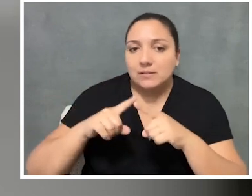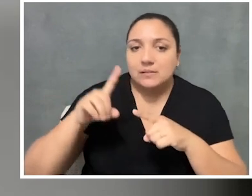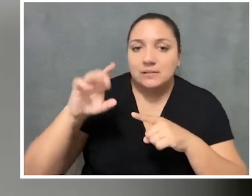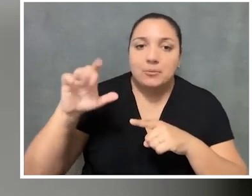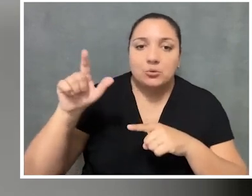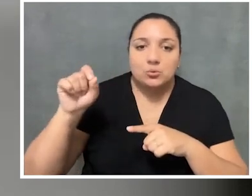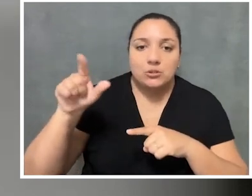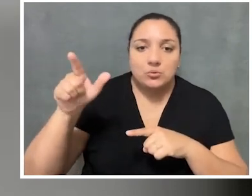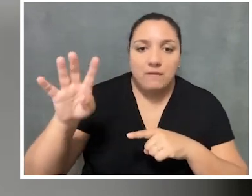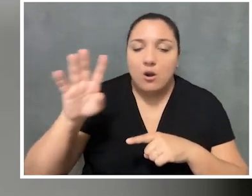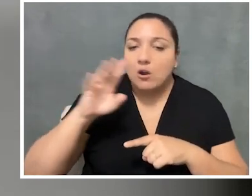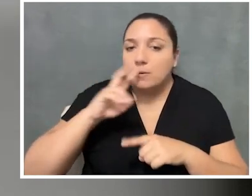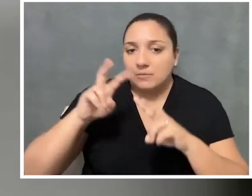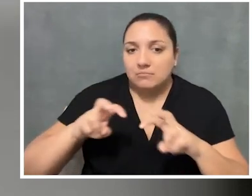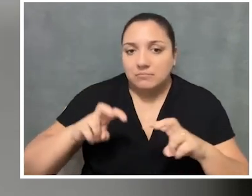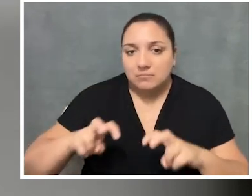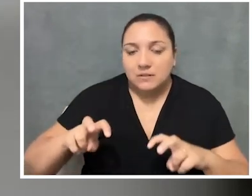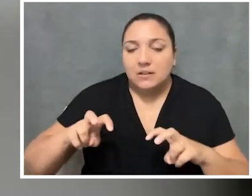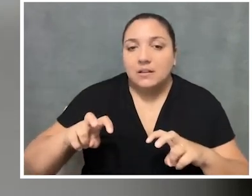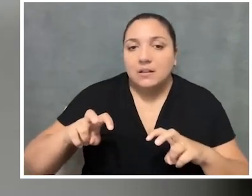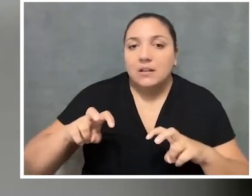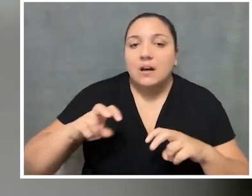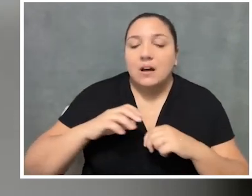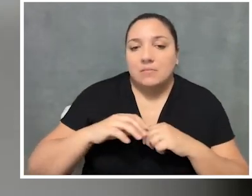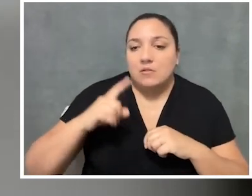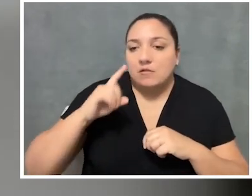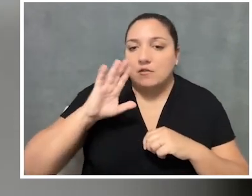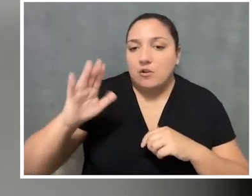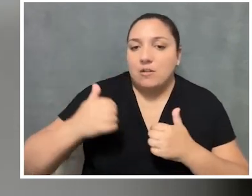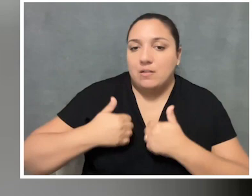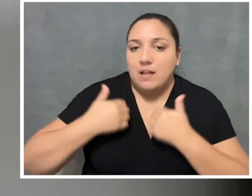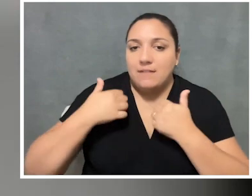explores the life of textile designer Dorothy Liebes.